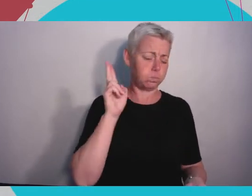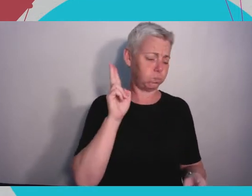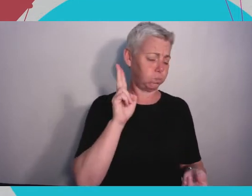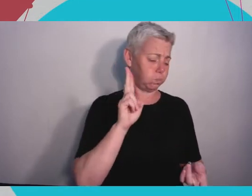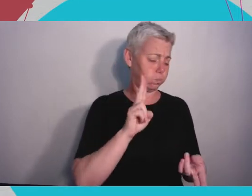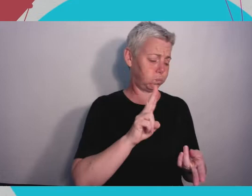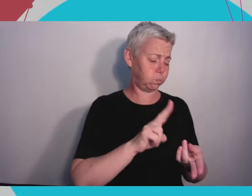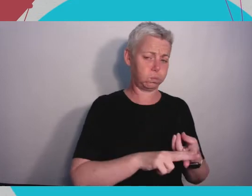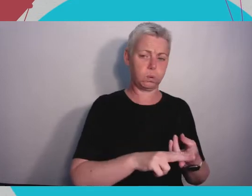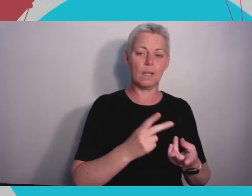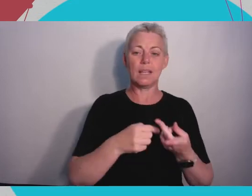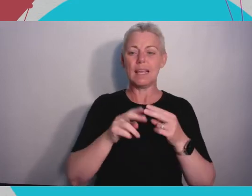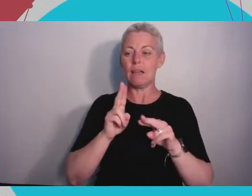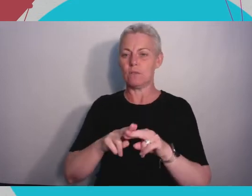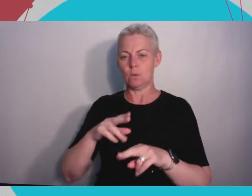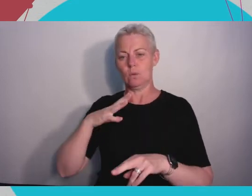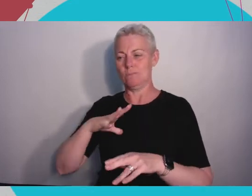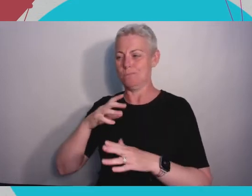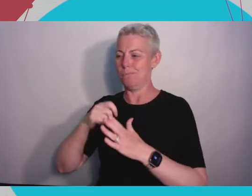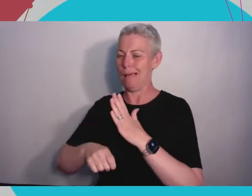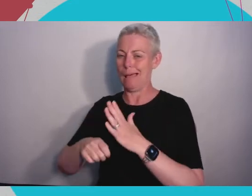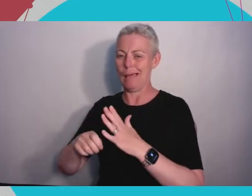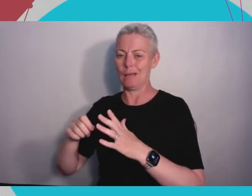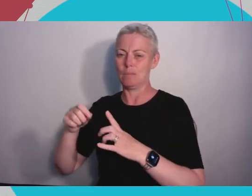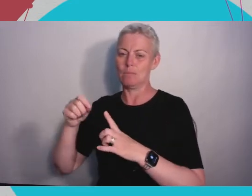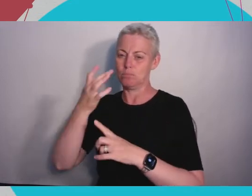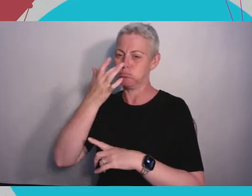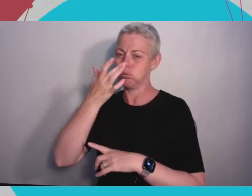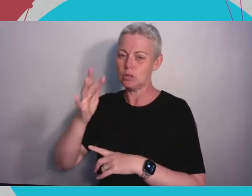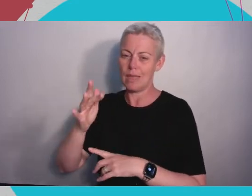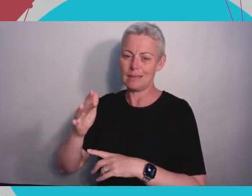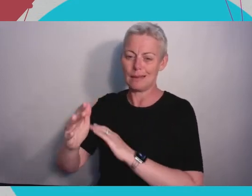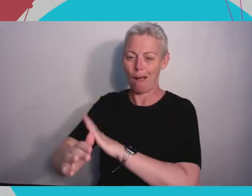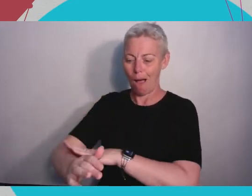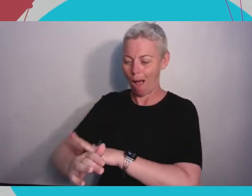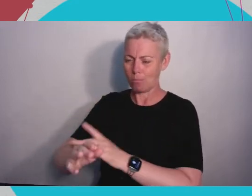prosthetic. And so that's great particularly for younger people because they can have regular